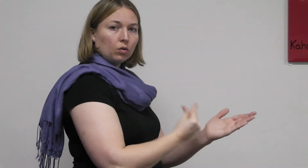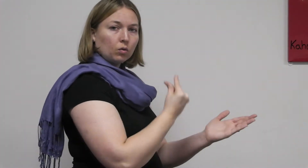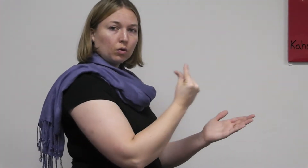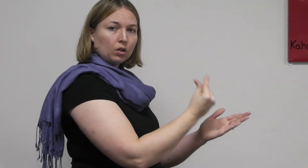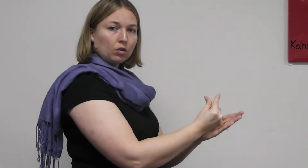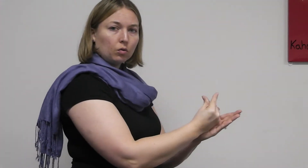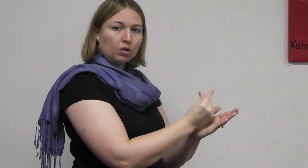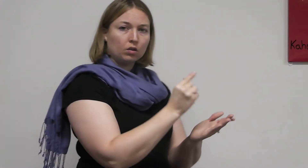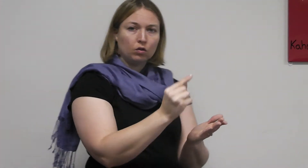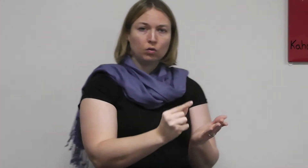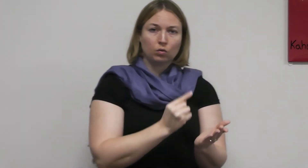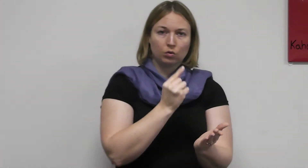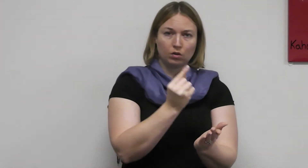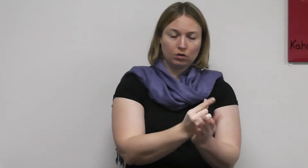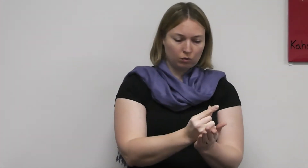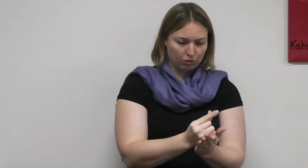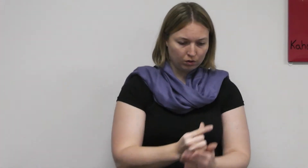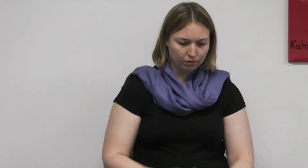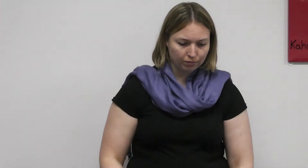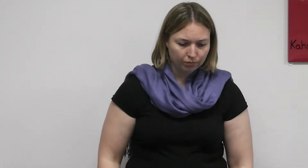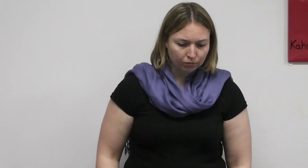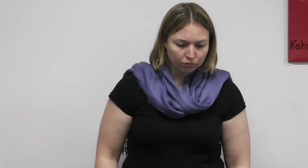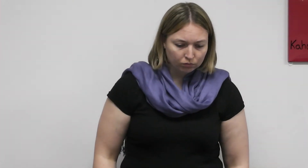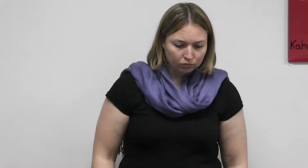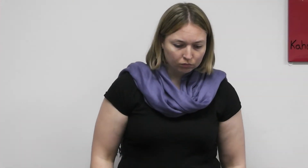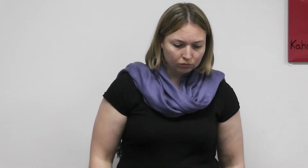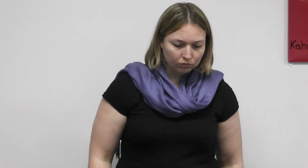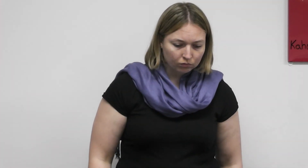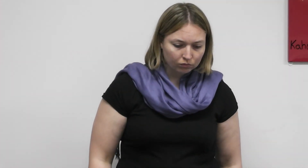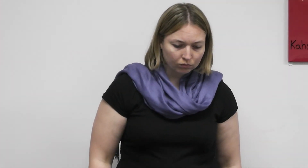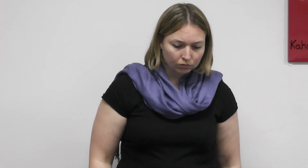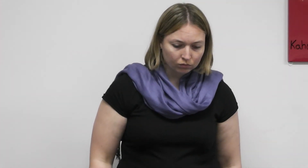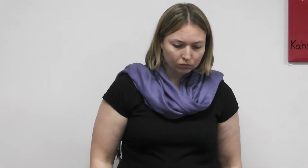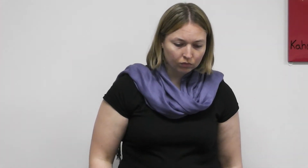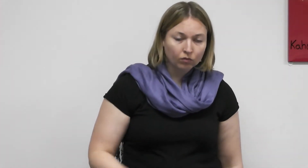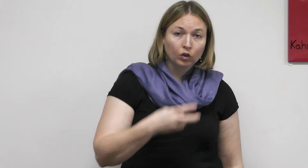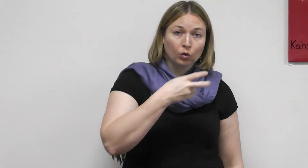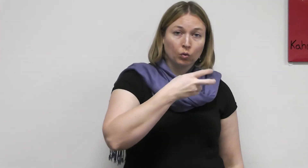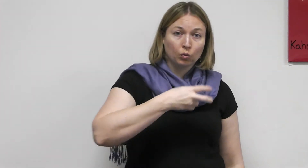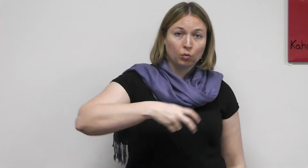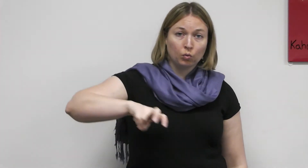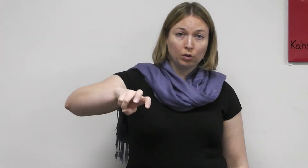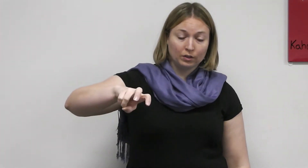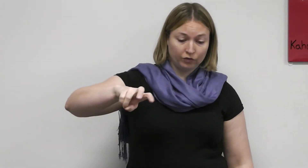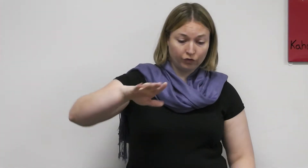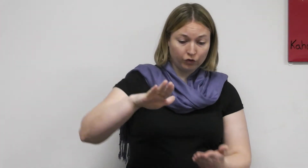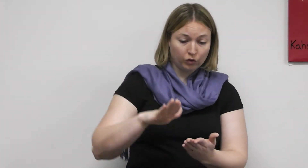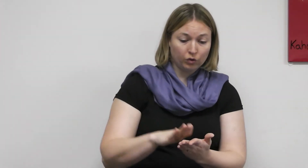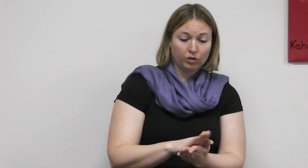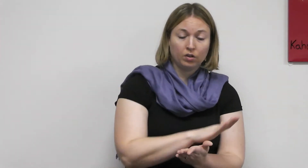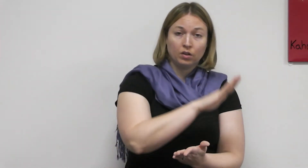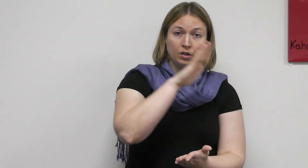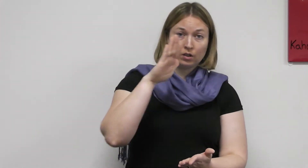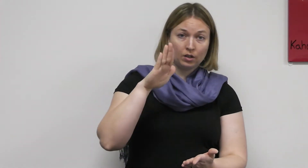TRANSFER COLLEGE TRANSFER